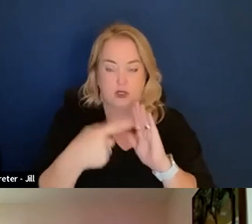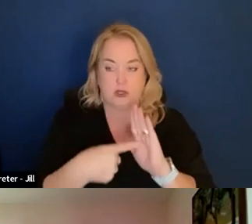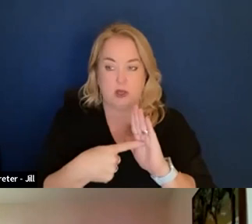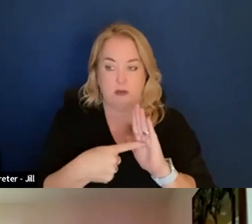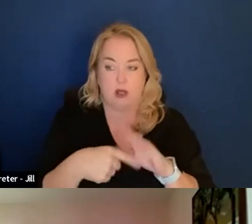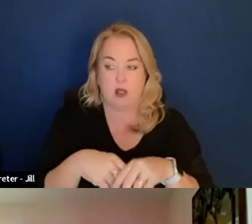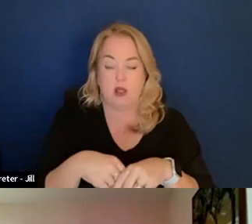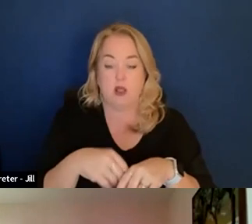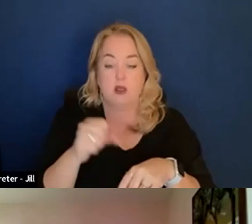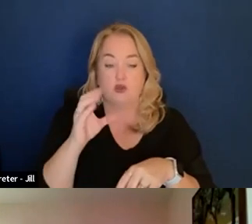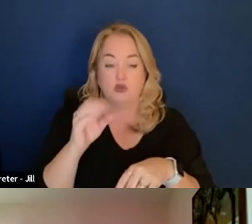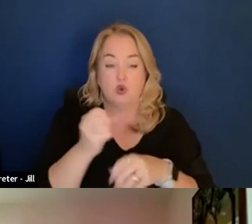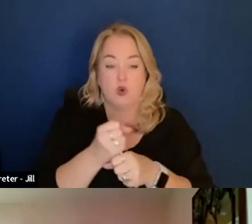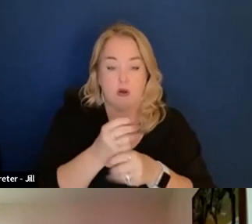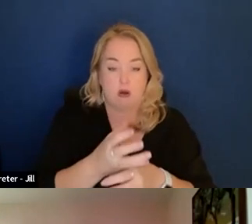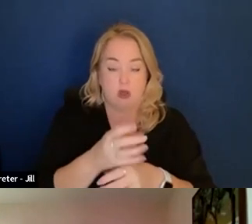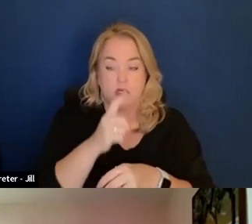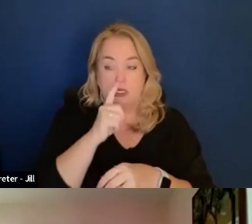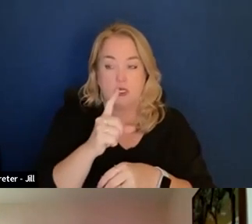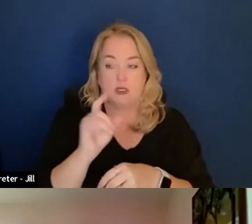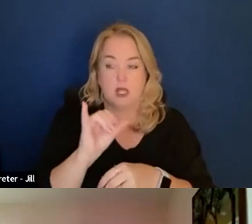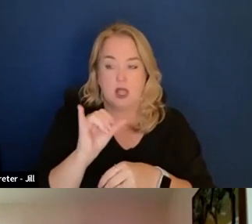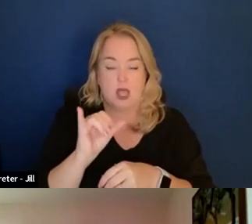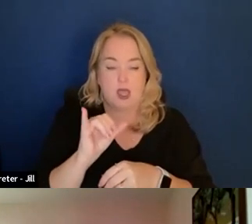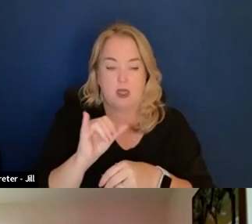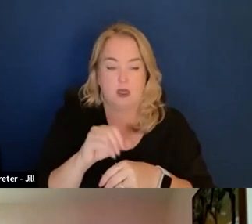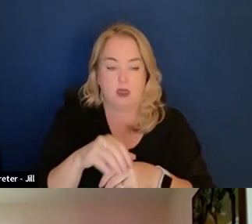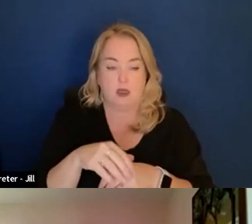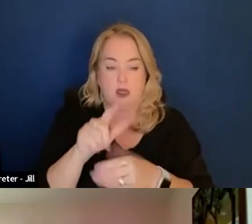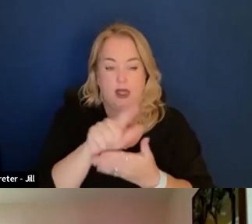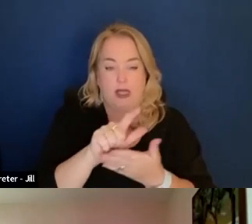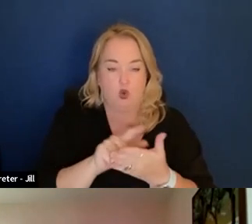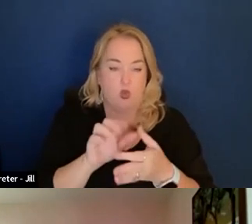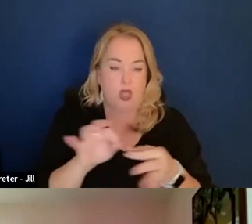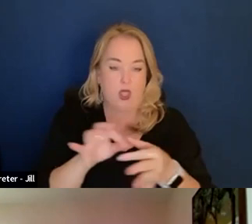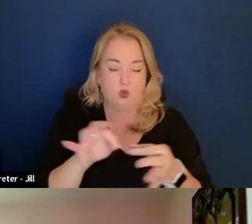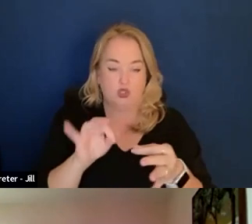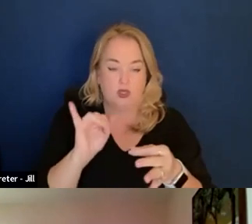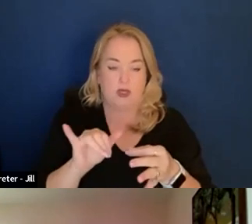So clauses, these are like border plate legal language that goes into contracts.